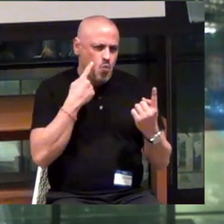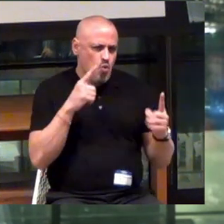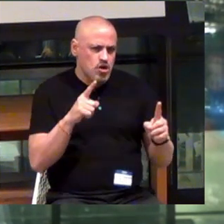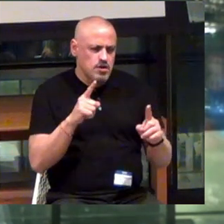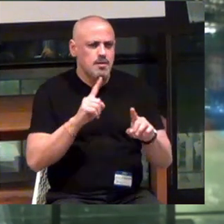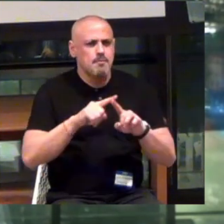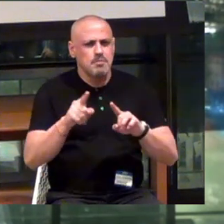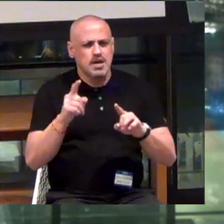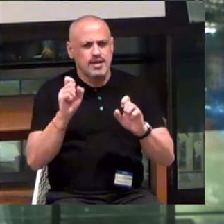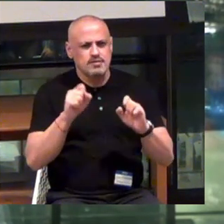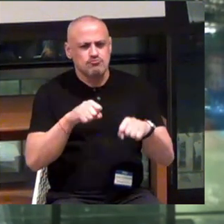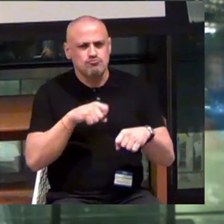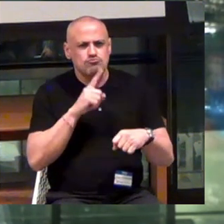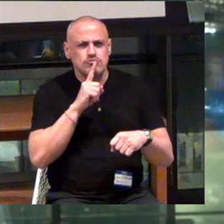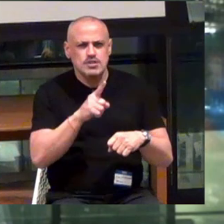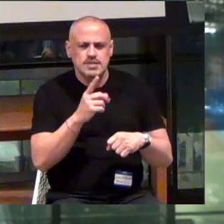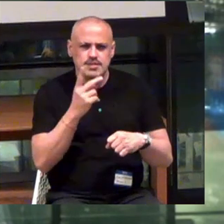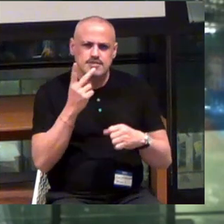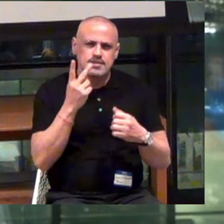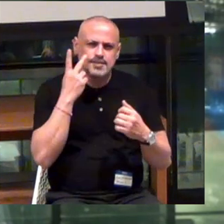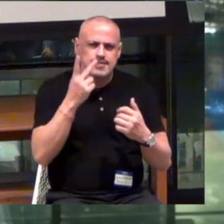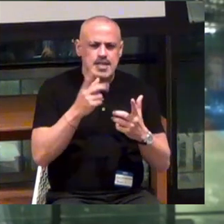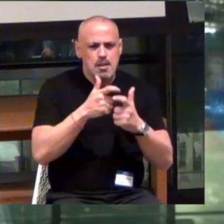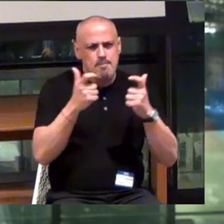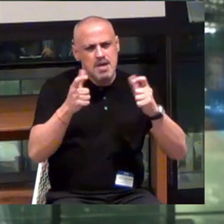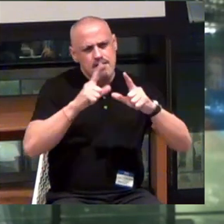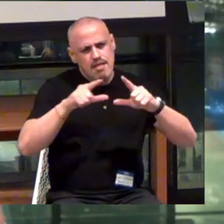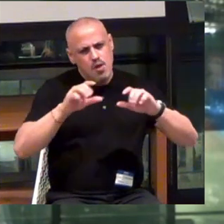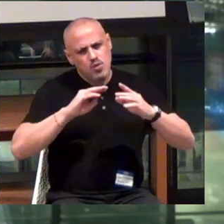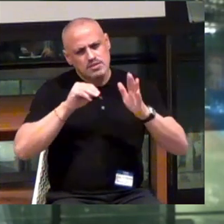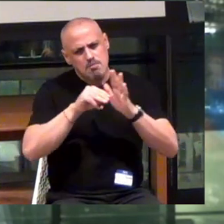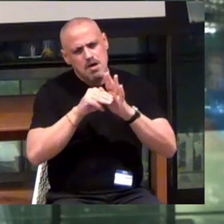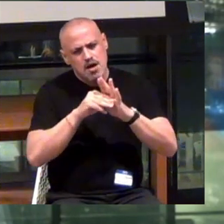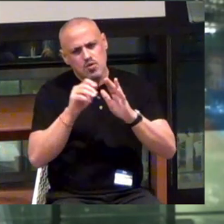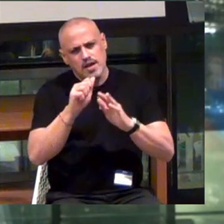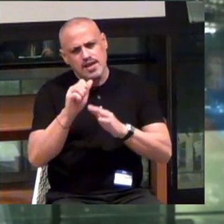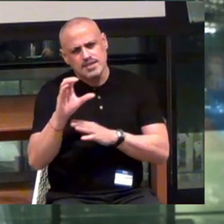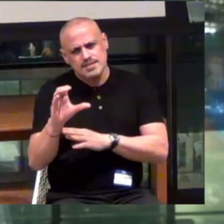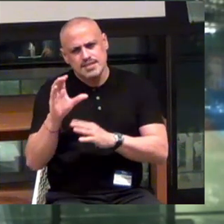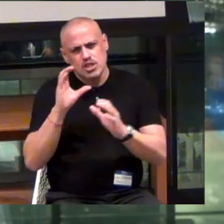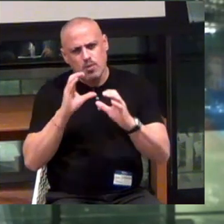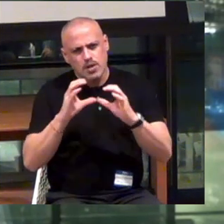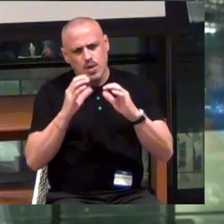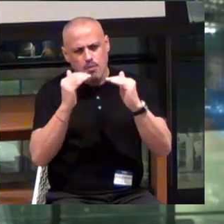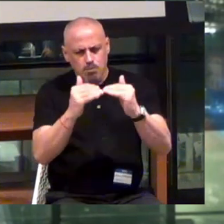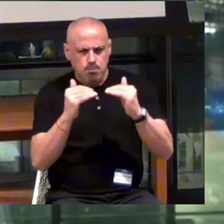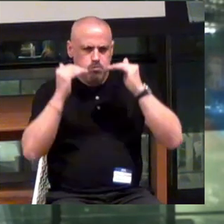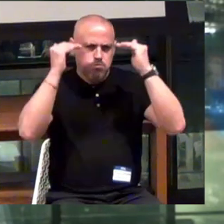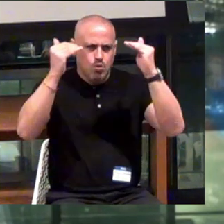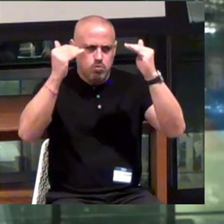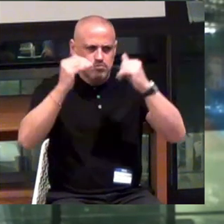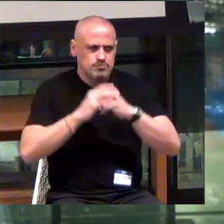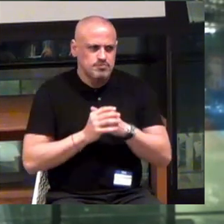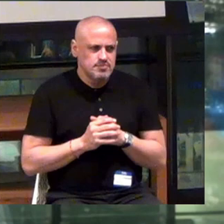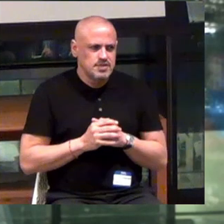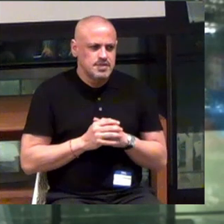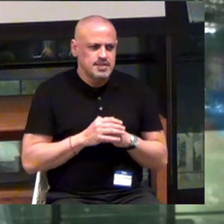But I can just really see these large language models taking AAC communication to a new level.